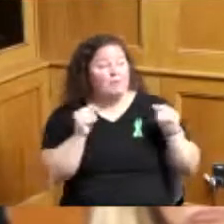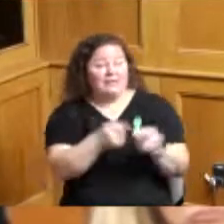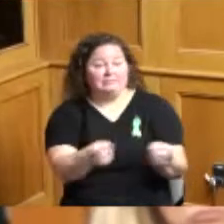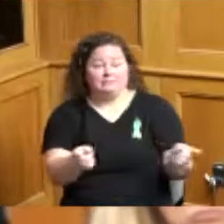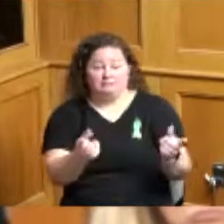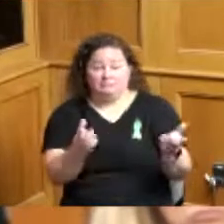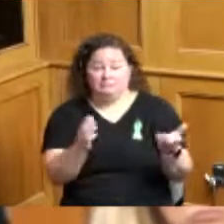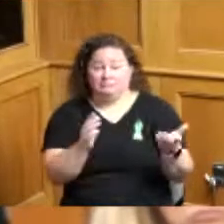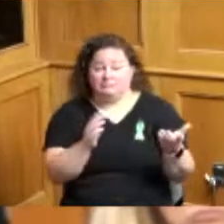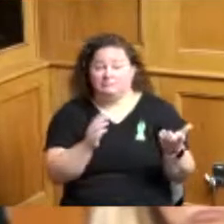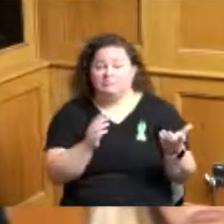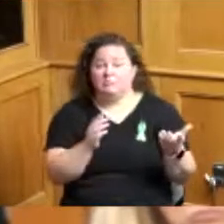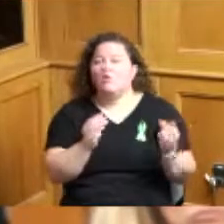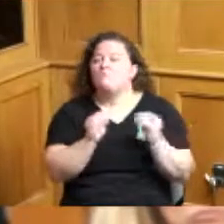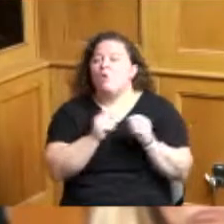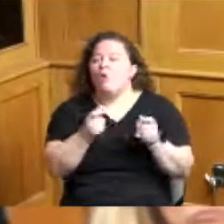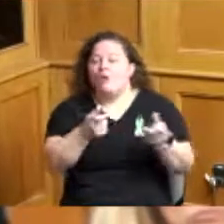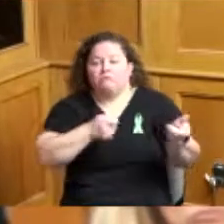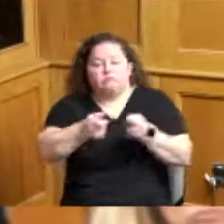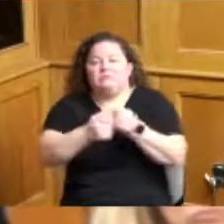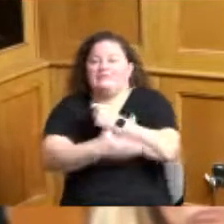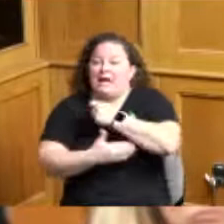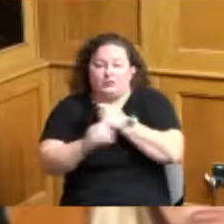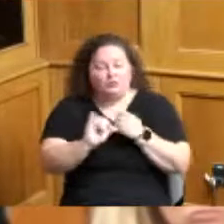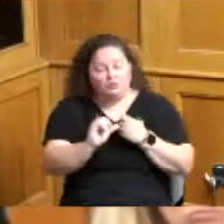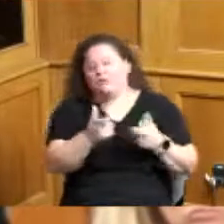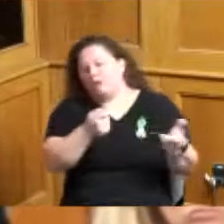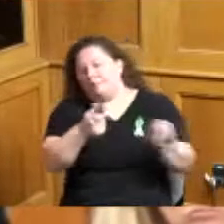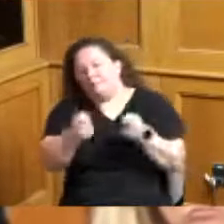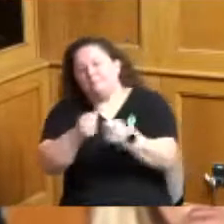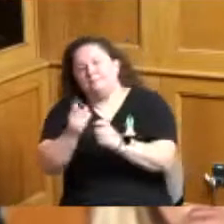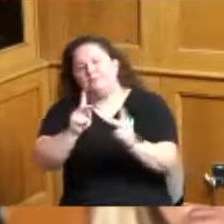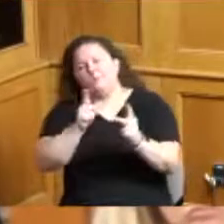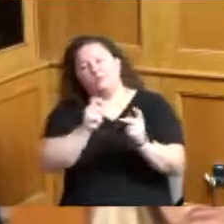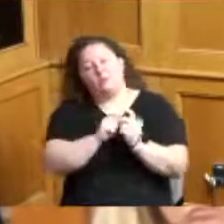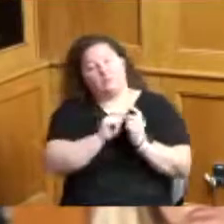more individuals like yourselves to be able to take an initial an initial approach when it comes